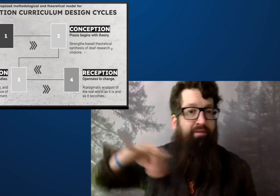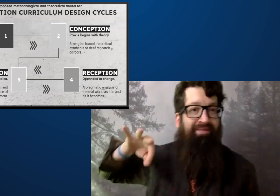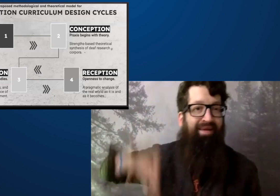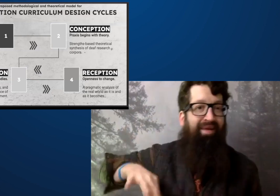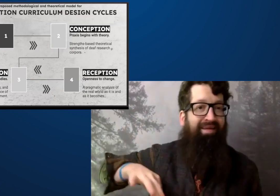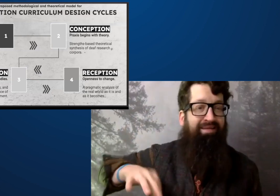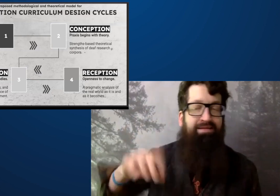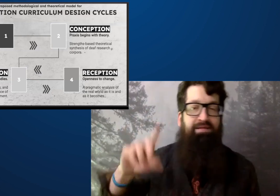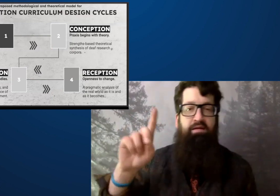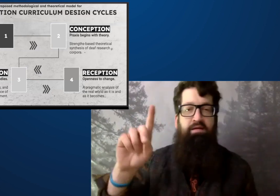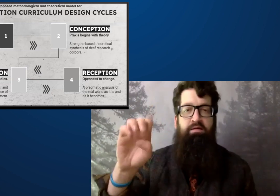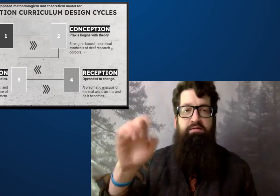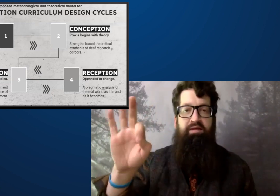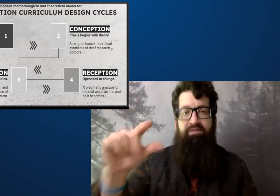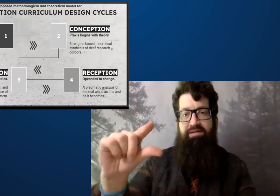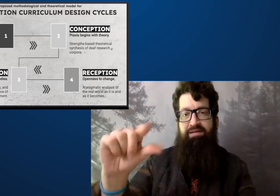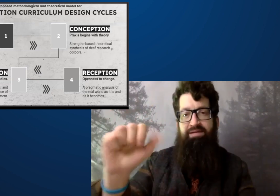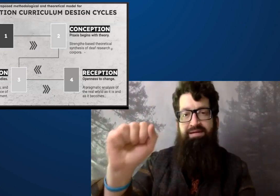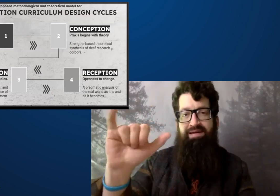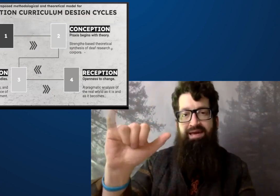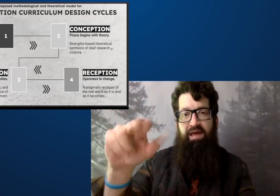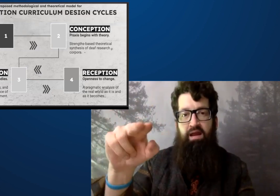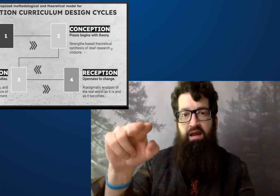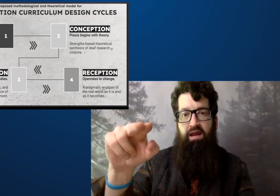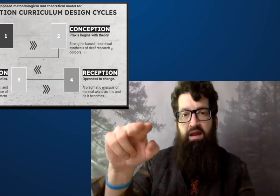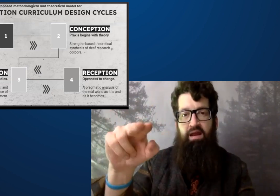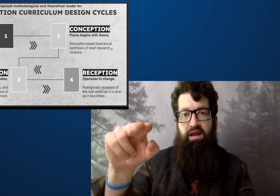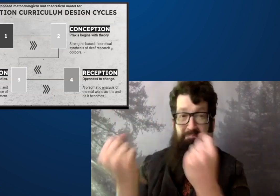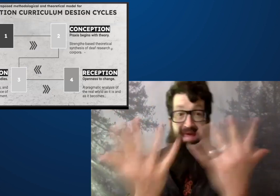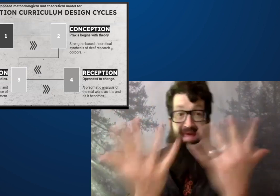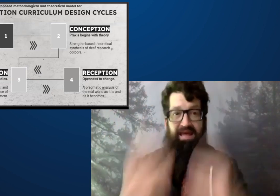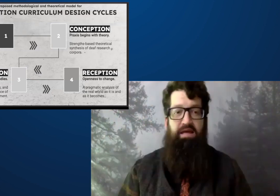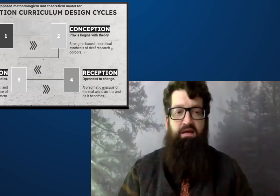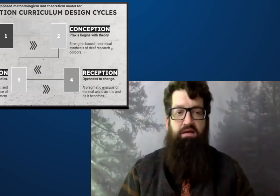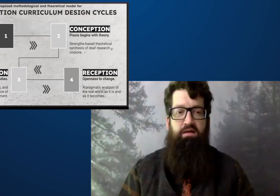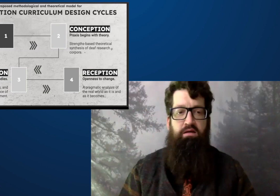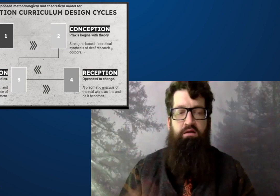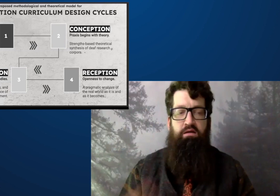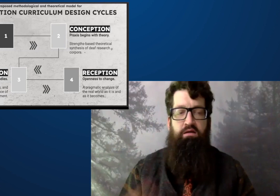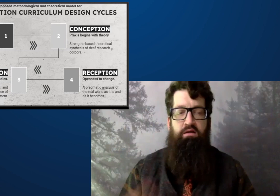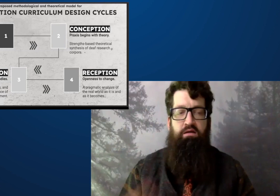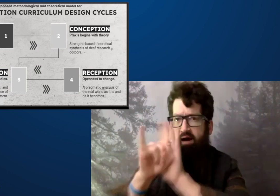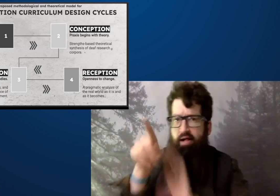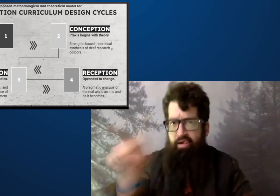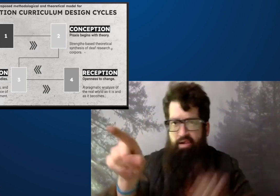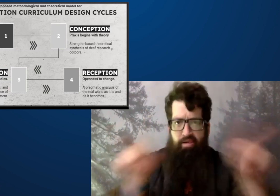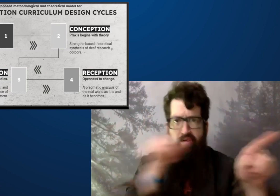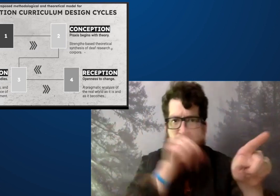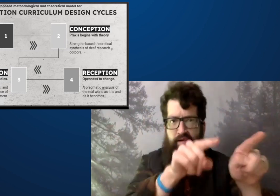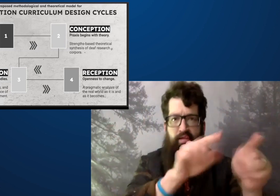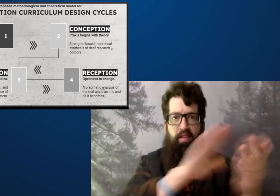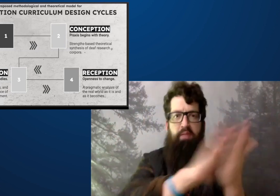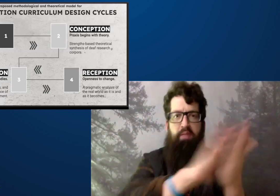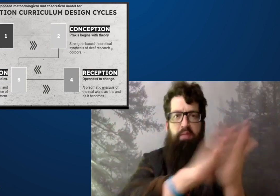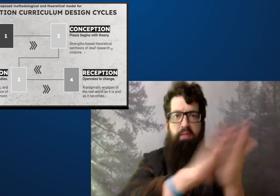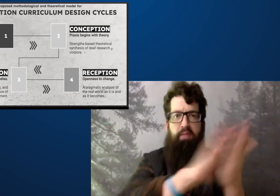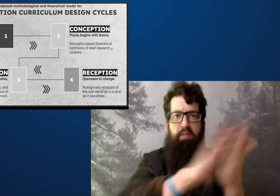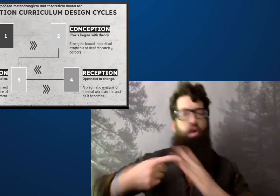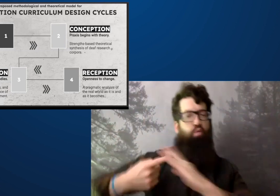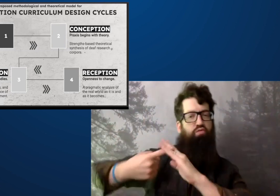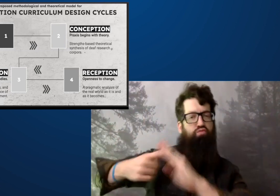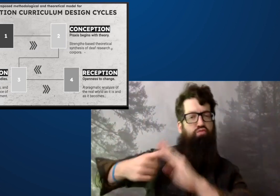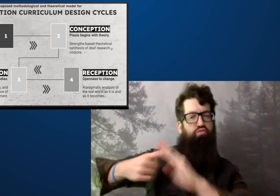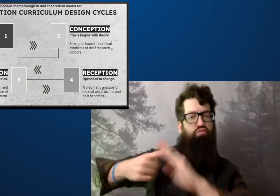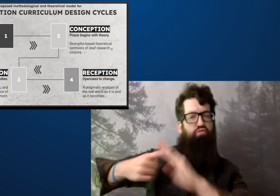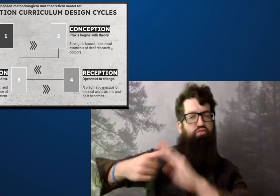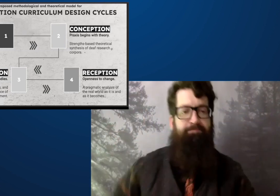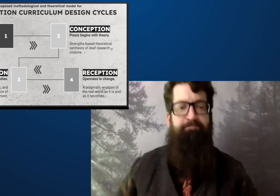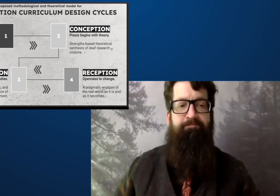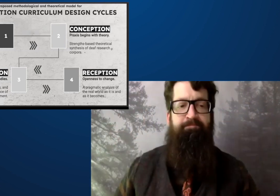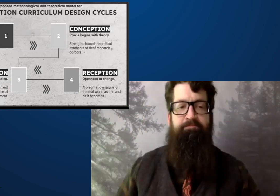There are so many benefits and so much deaf gain by deaf individuals.